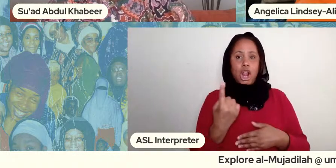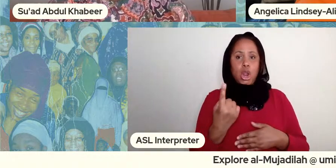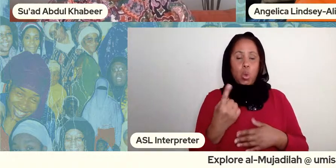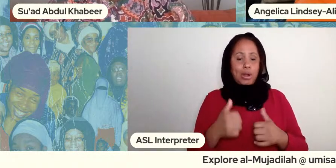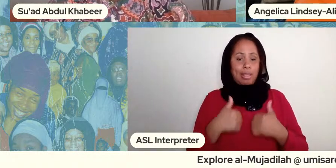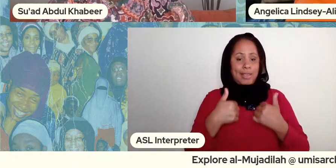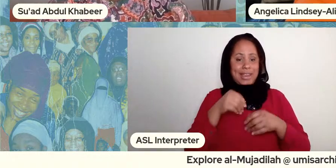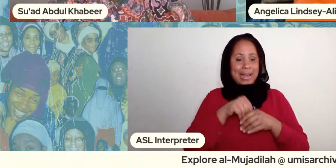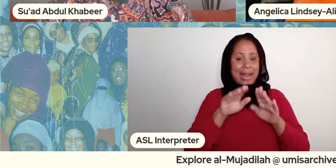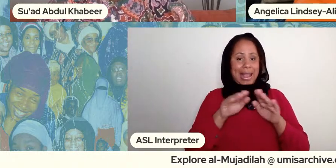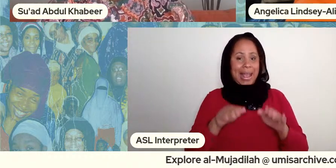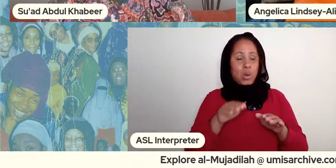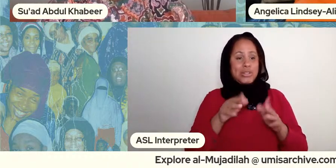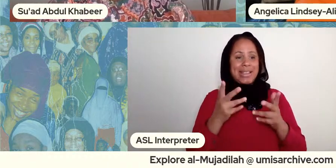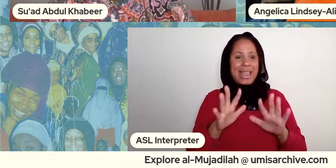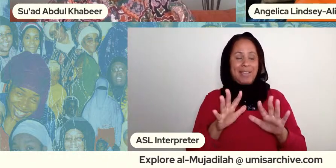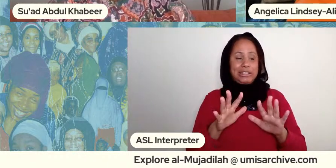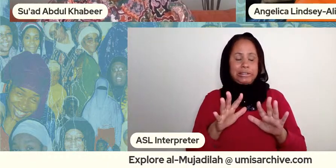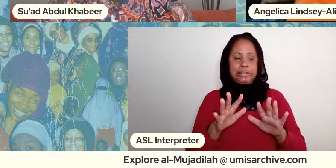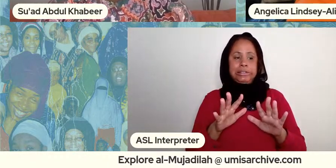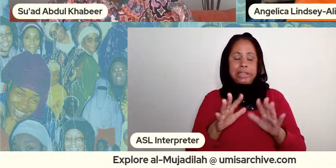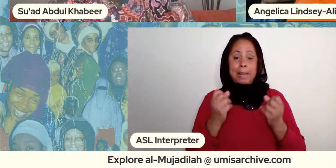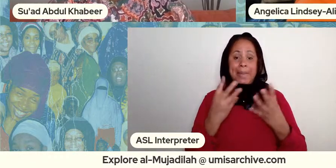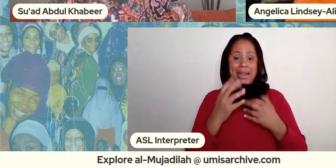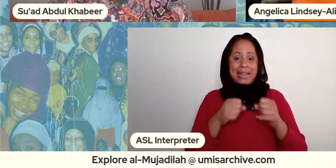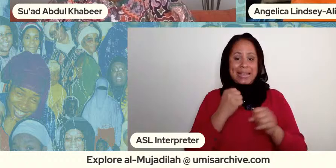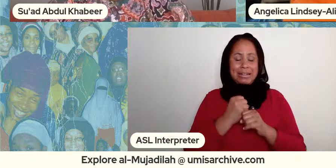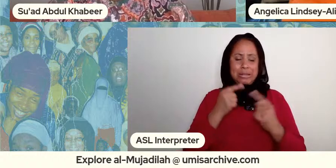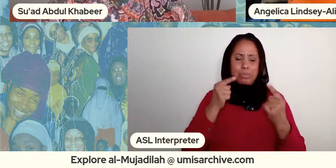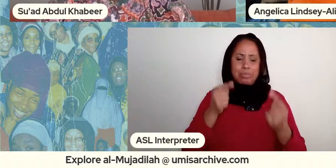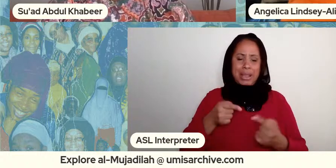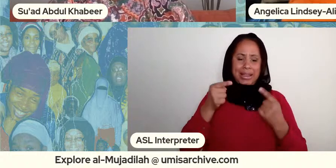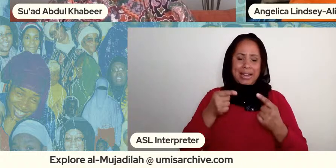battle with alcoholism and she turned to the bottle because there was no one else that she